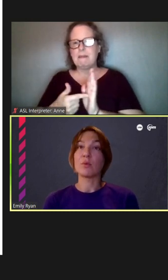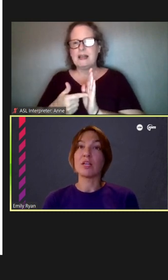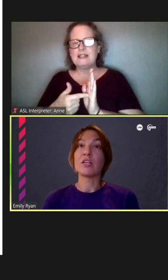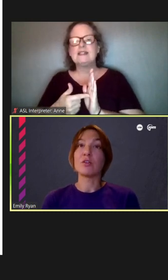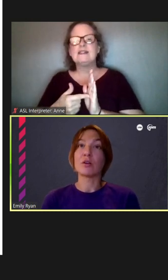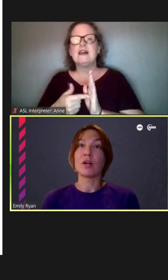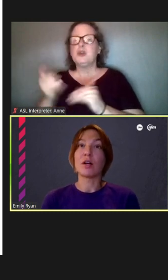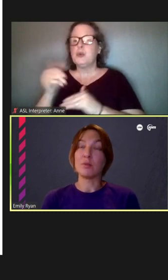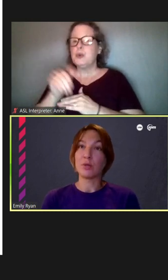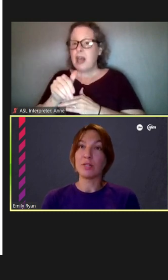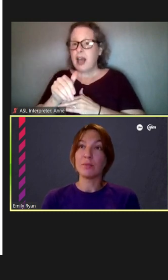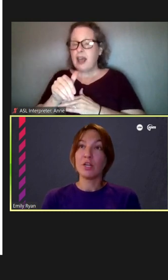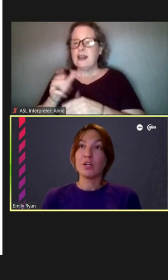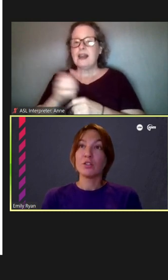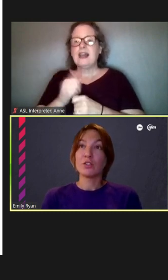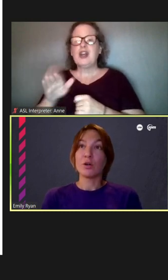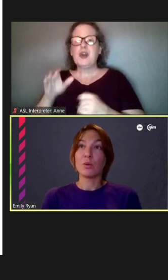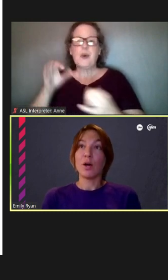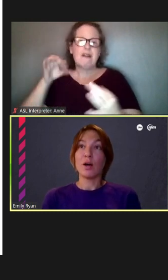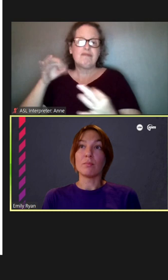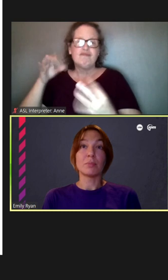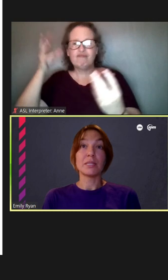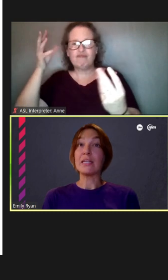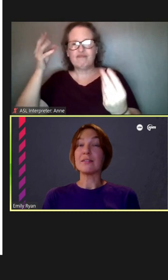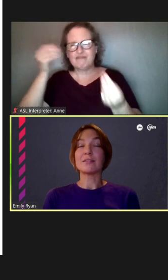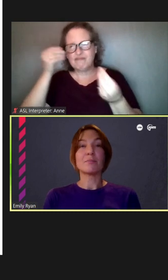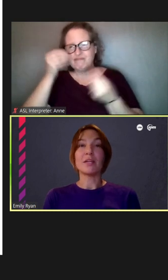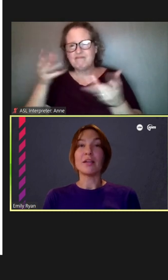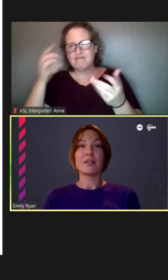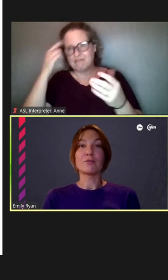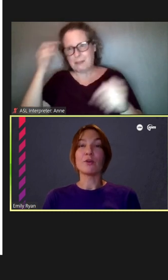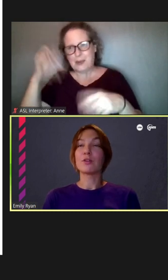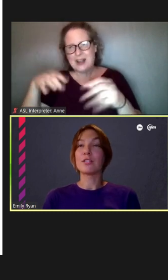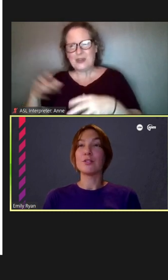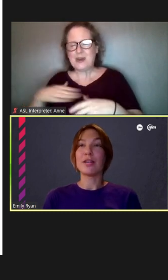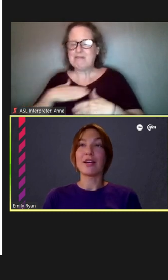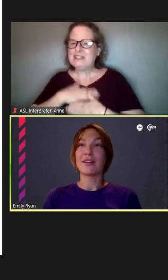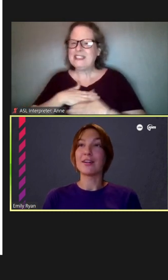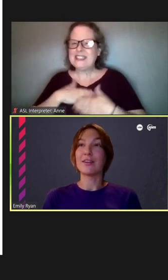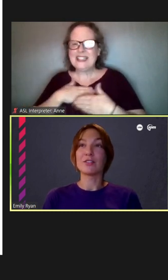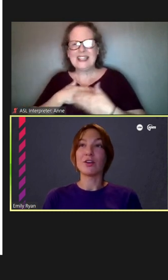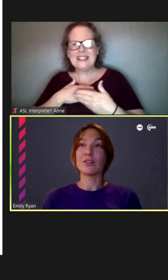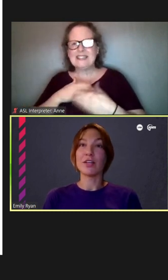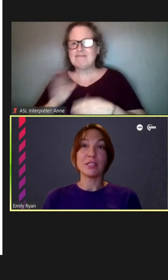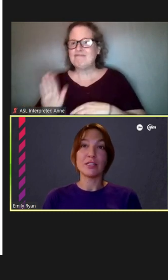We're getting your input so please be as vocal as you can and give us all the ideas